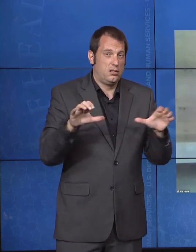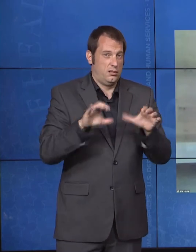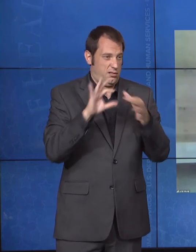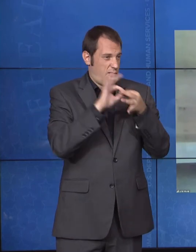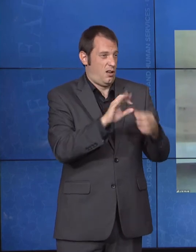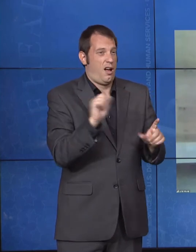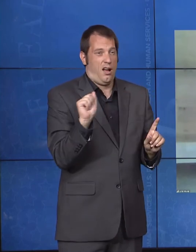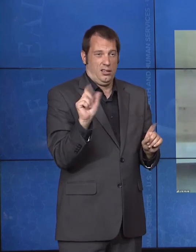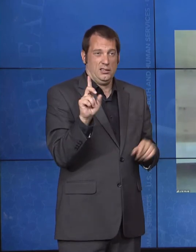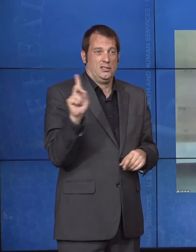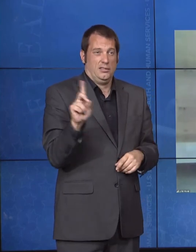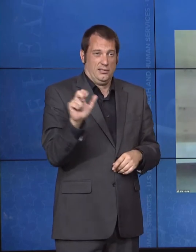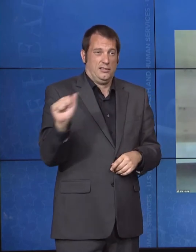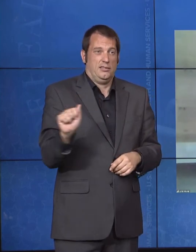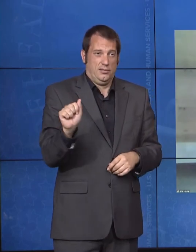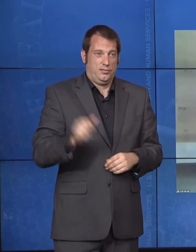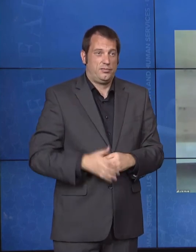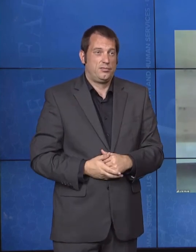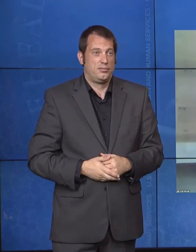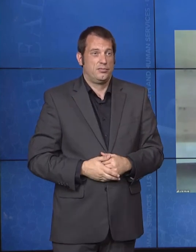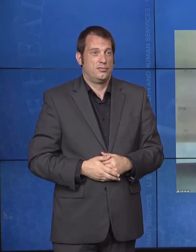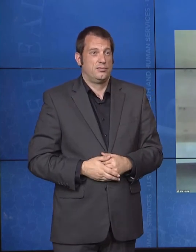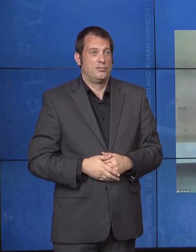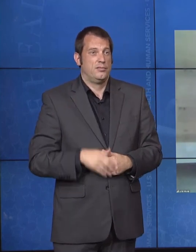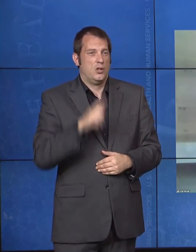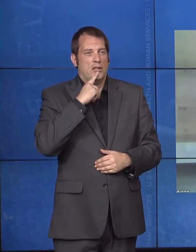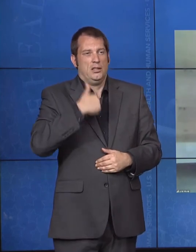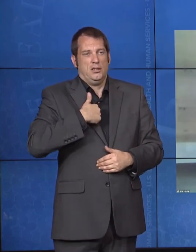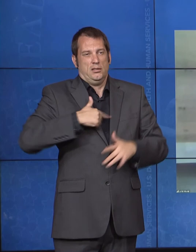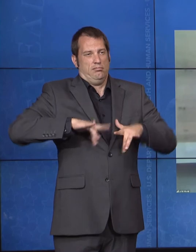to sign back over to Lance Robertson for a close.